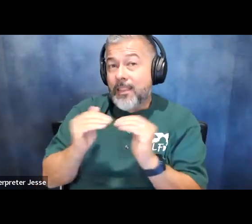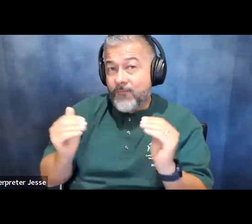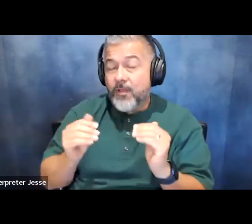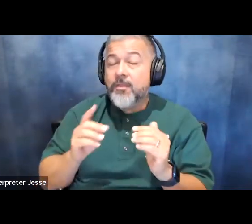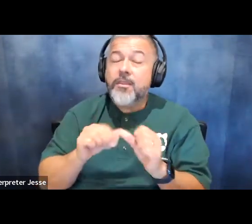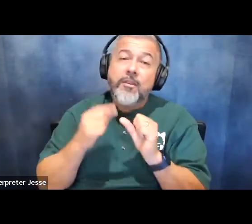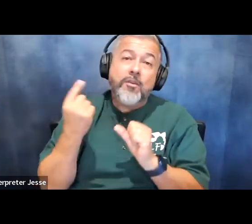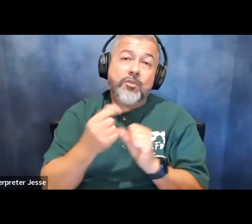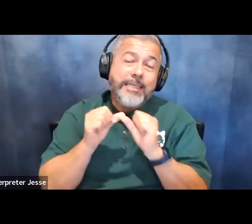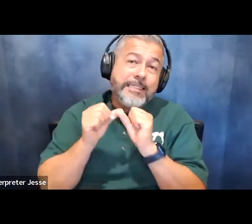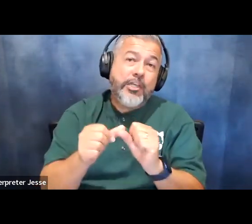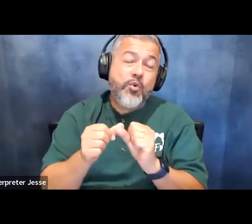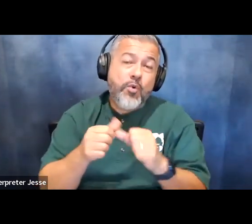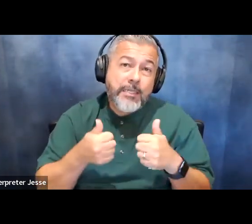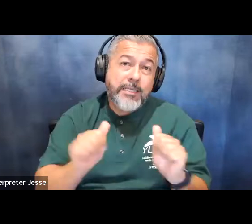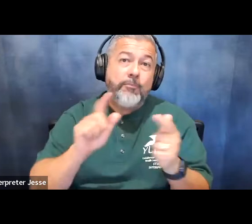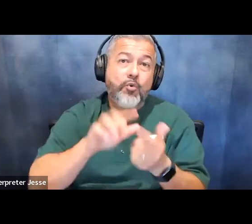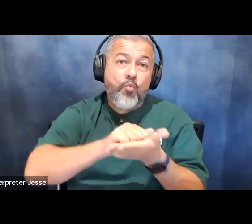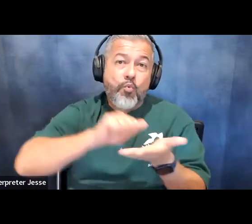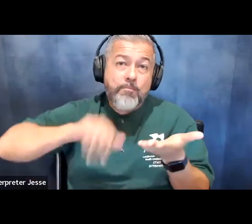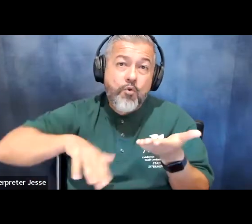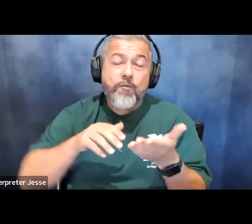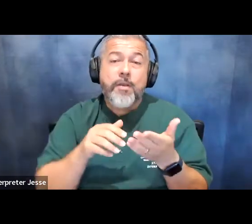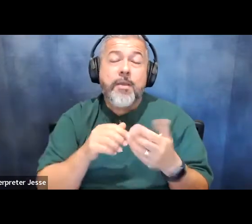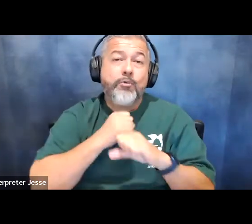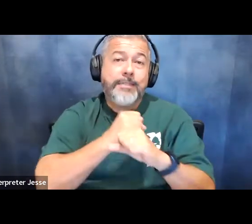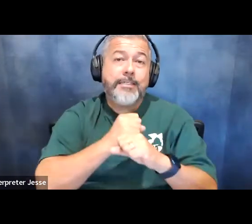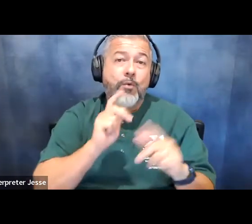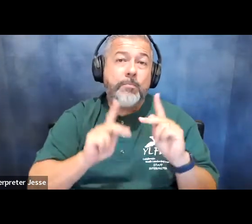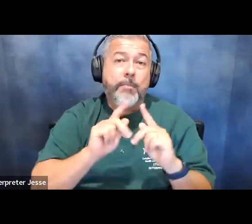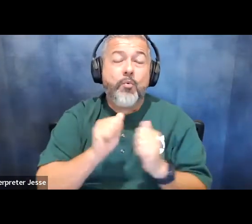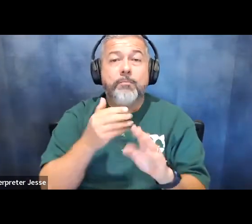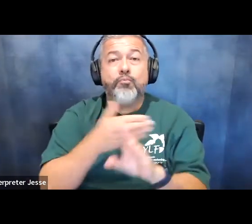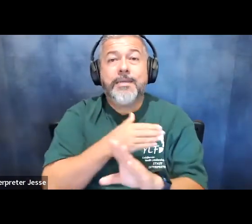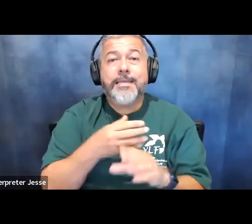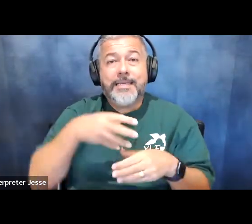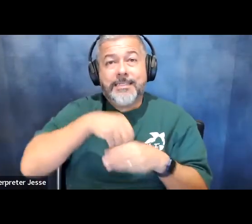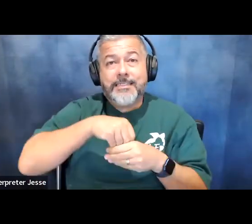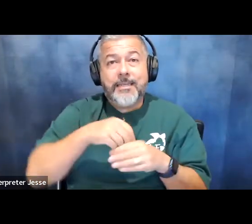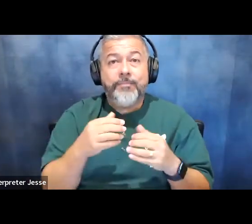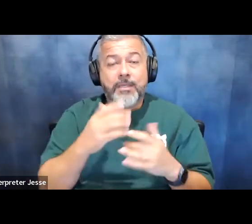attempts to remove protections for people with pre-existing conditions in the affordable care act